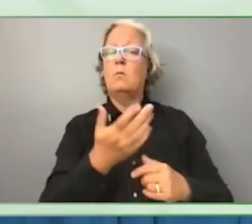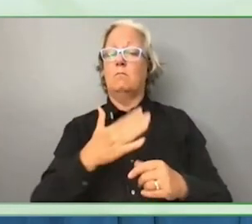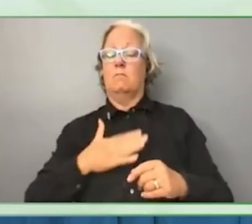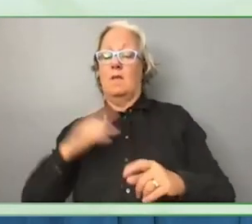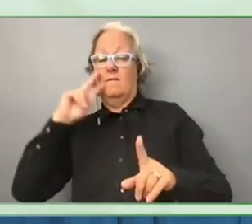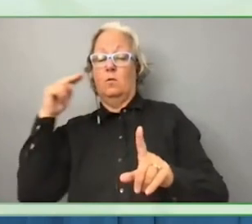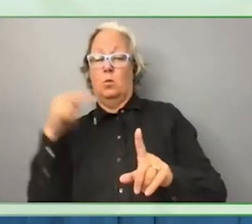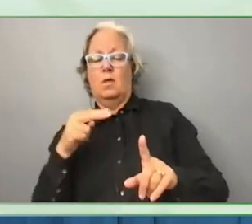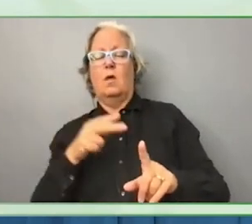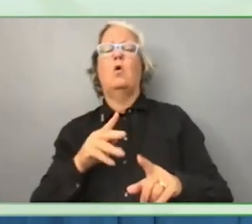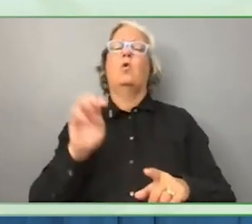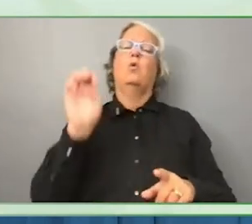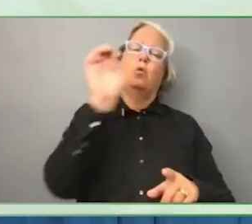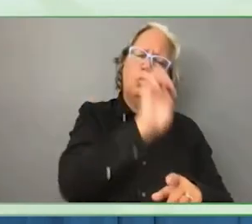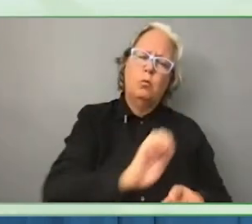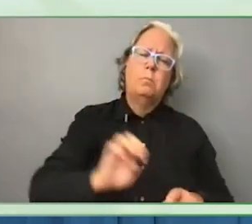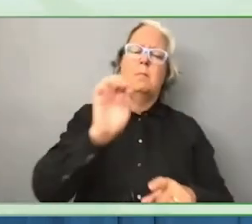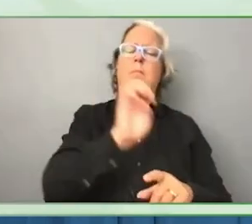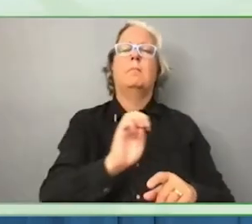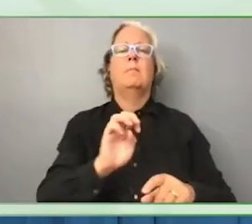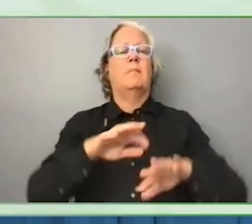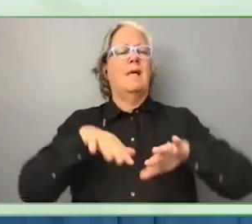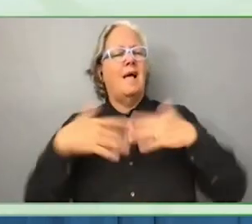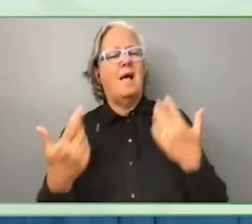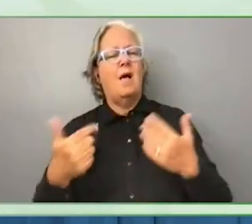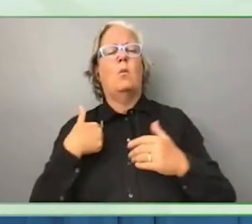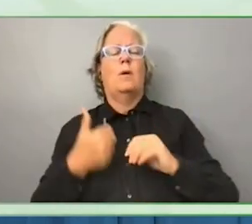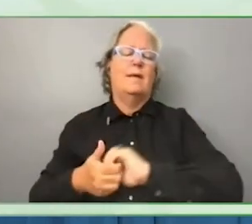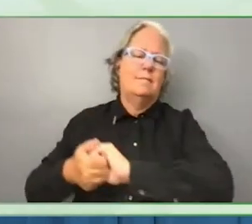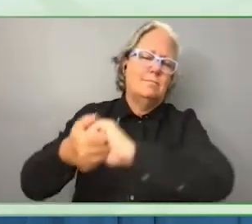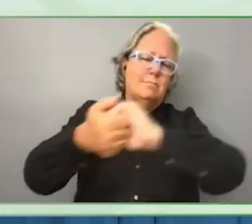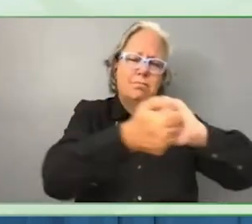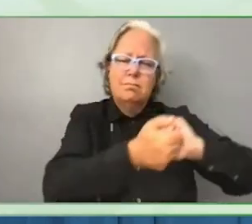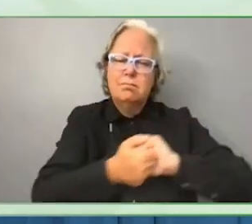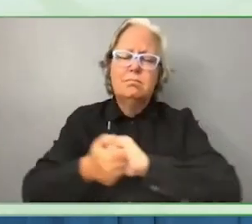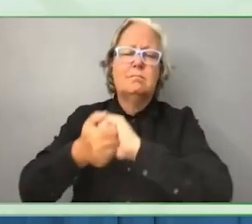of collaboration that philanthropy has around disability innovation.